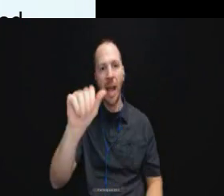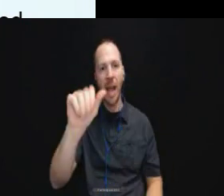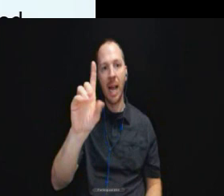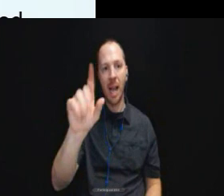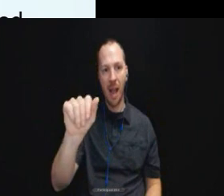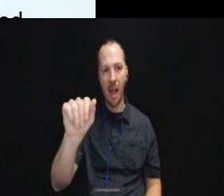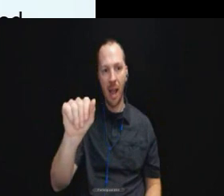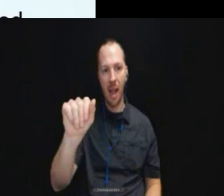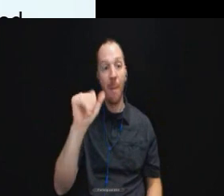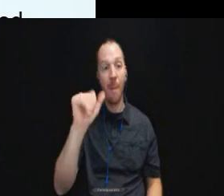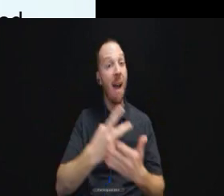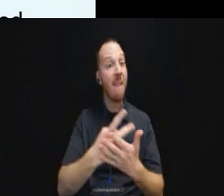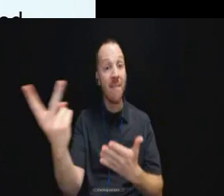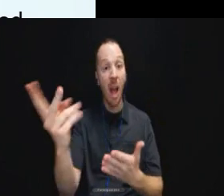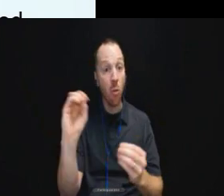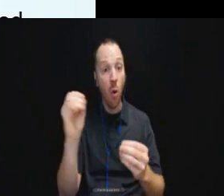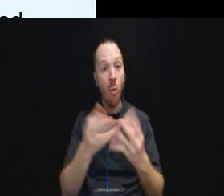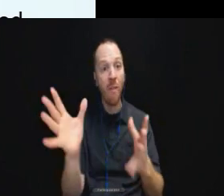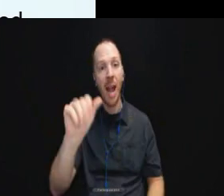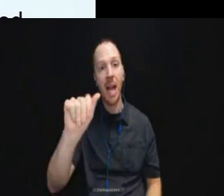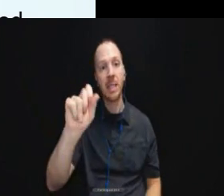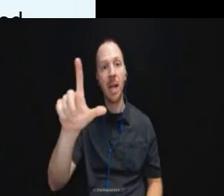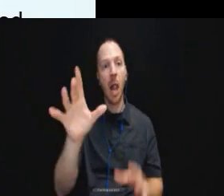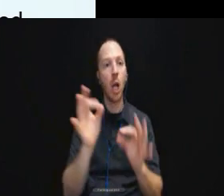to provide American Sign Language interpreters.